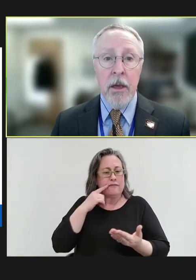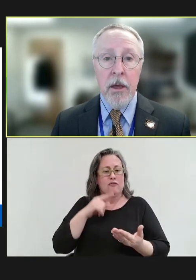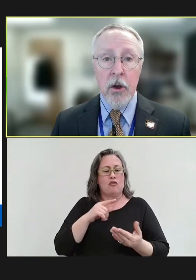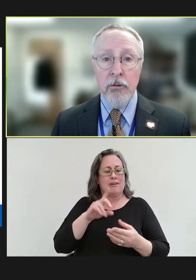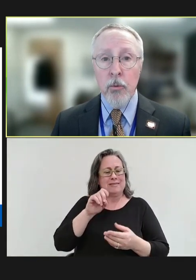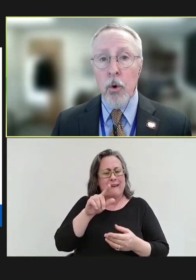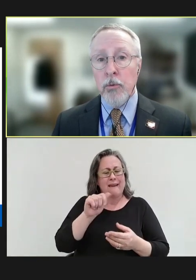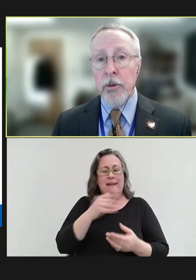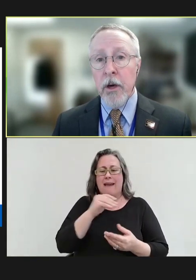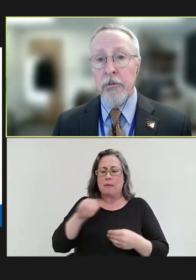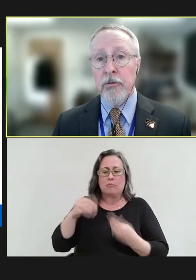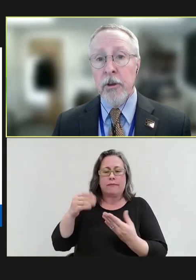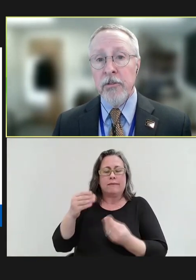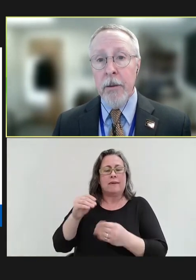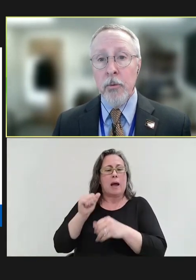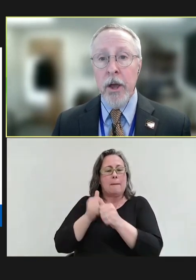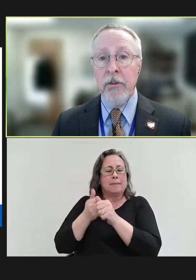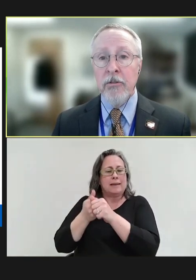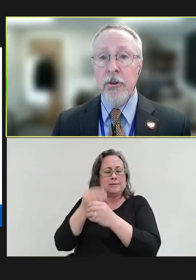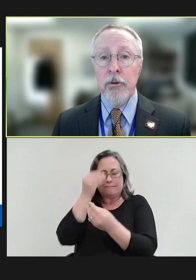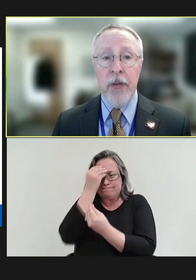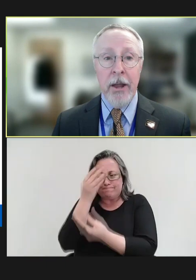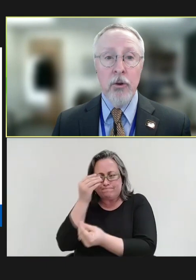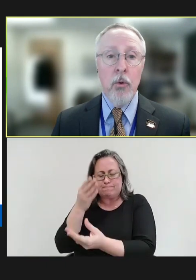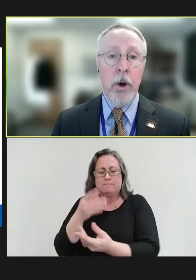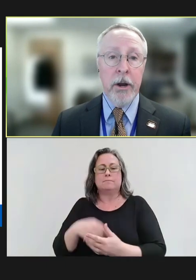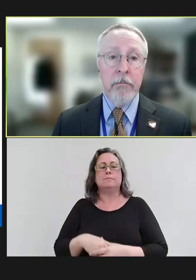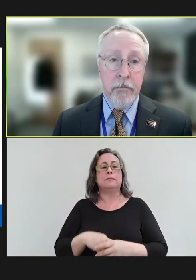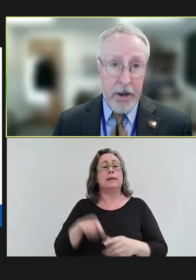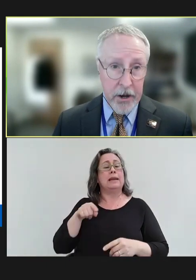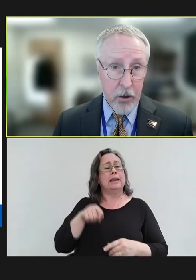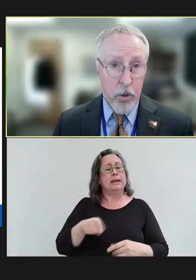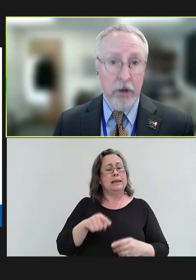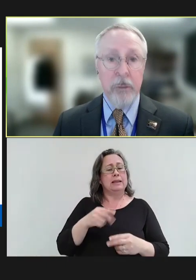He also worked with others to examine ways to use annual Medicare wellness